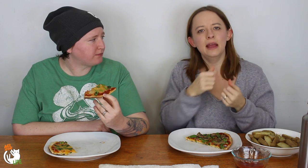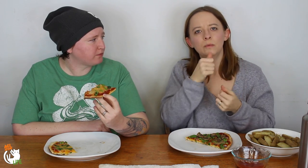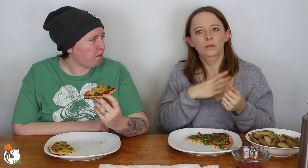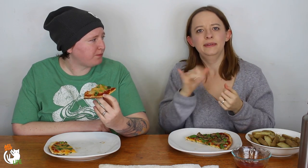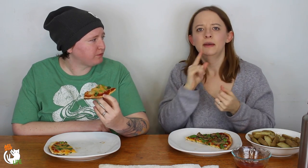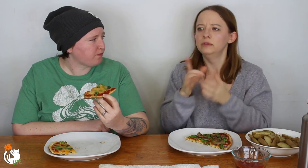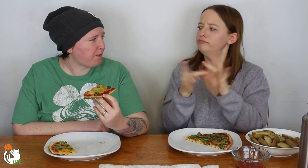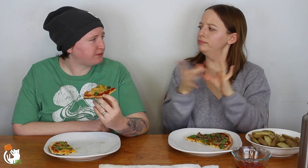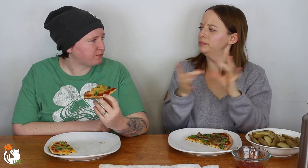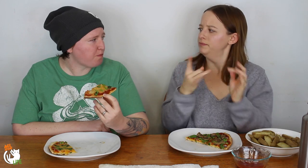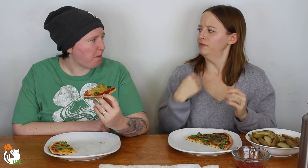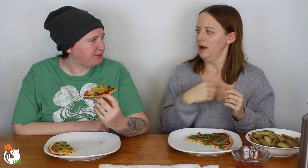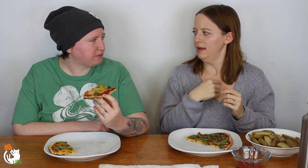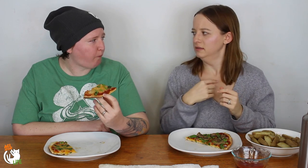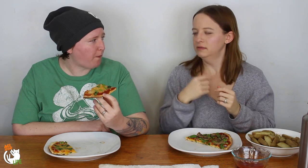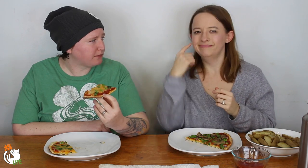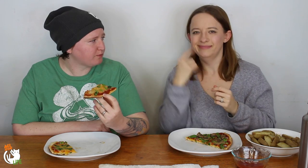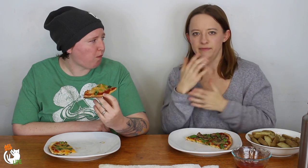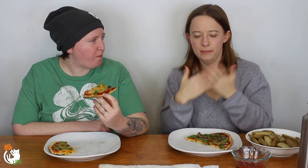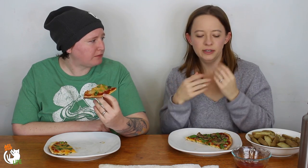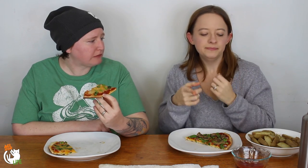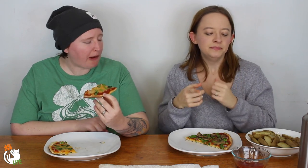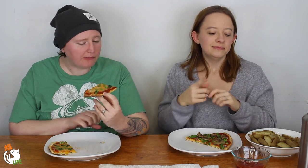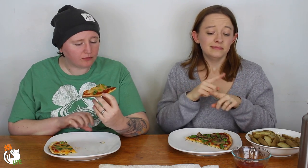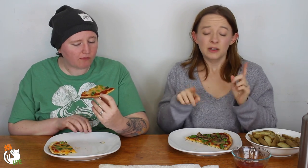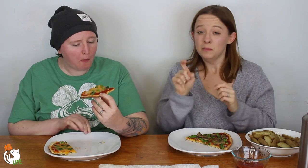and there was one woman who was suppose to kind of narrate for us, for the D/deaf people.